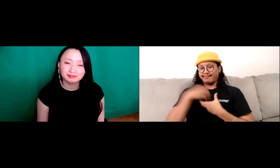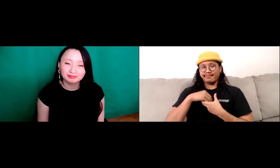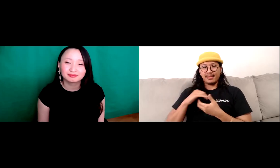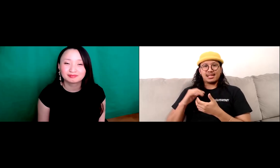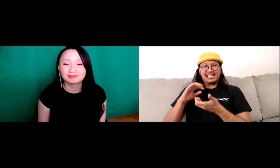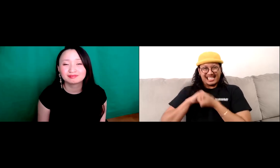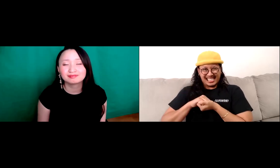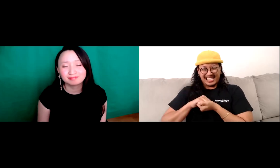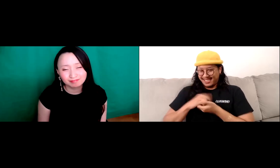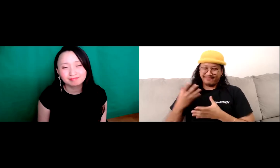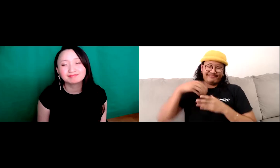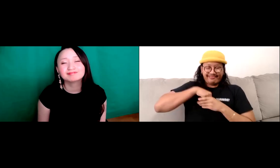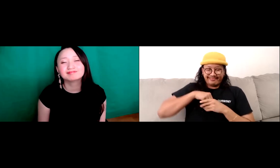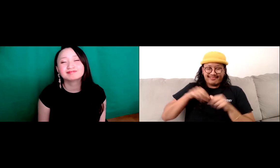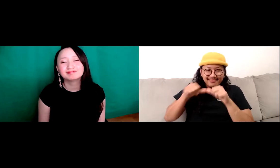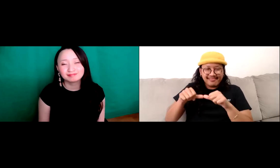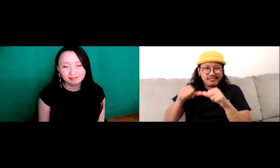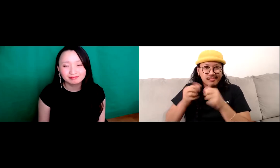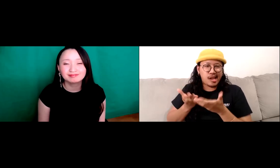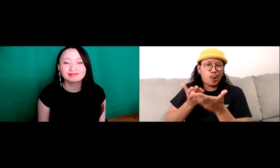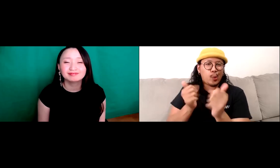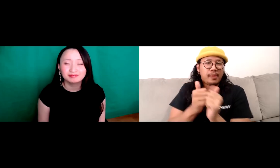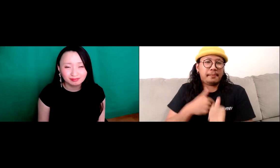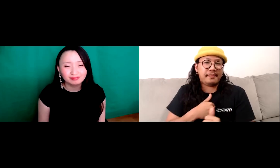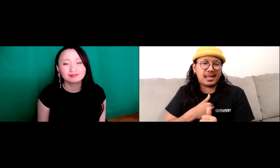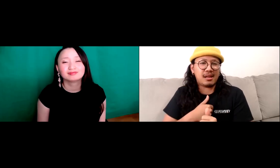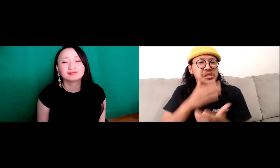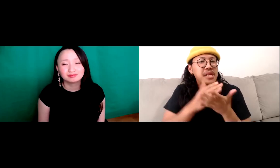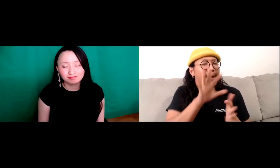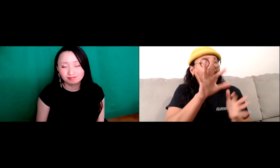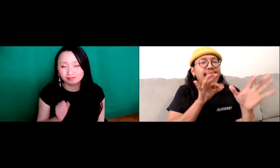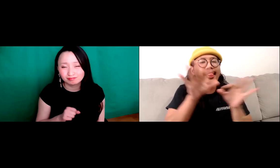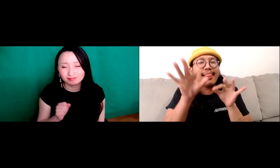It's hard for us to find each other. And so when we do we're, we're, we're together for